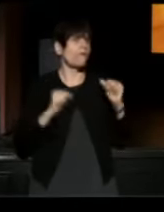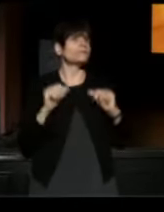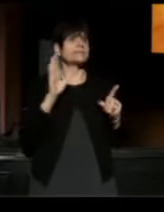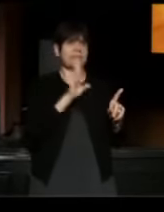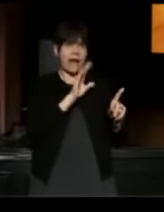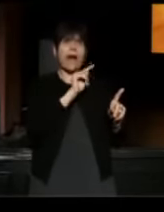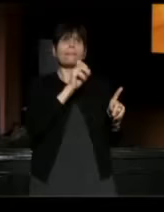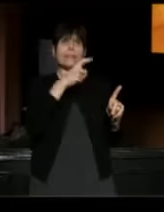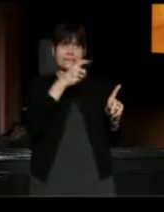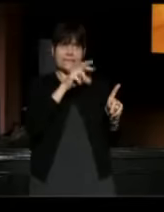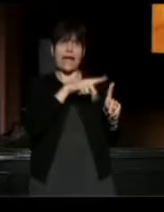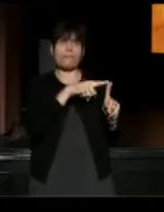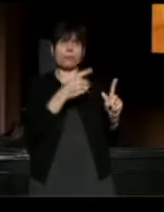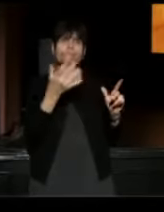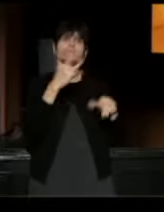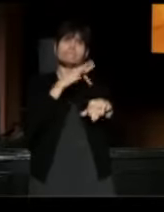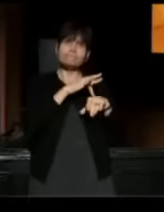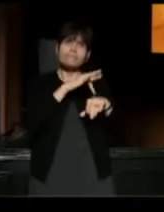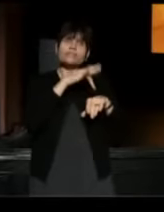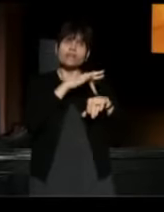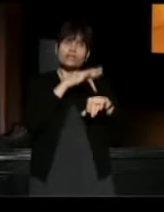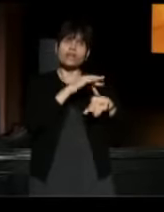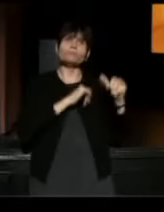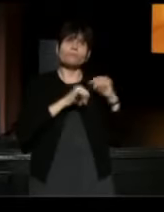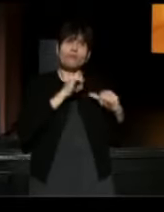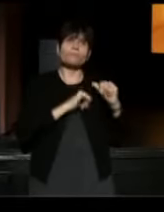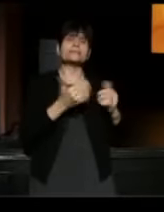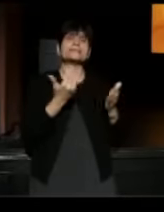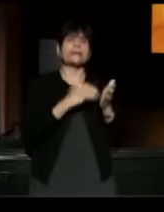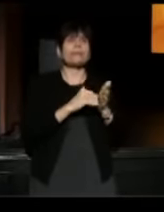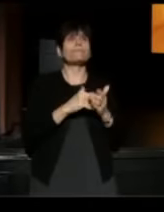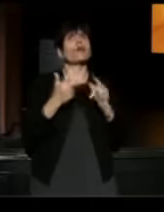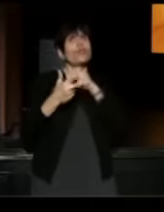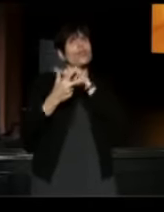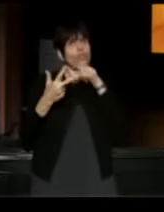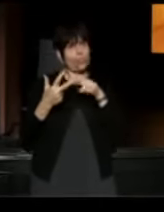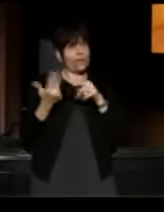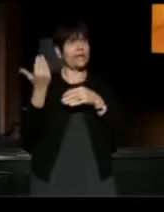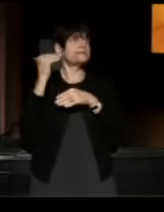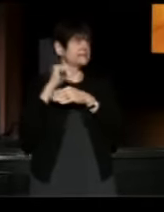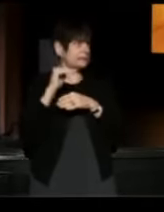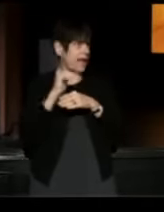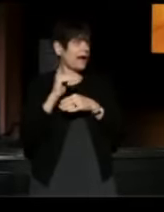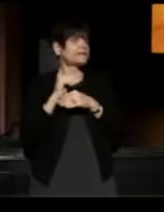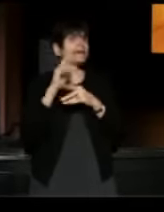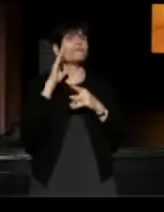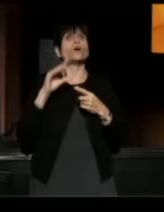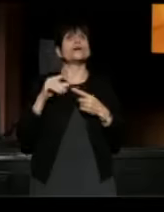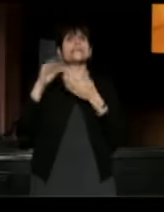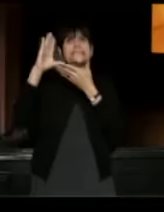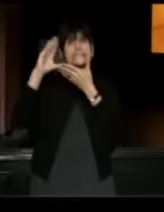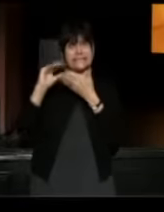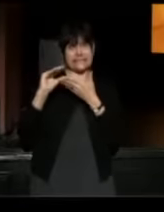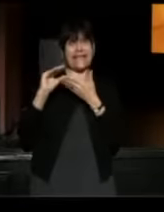Tonight, there are three performances, exclusive for TCG attendees as well as discounted tickets to The Wiz at Karamu House.